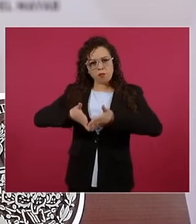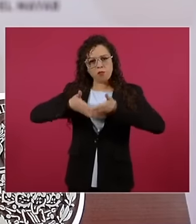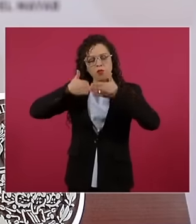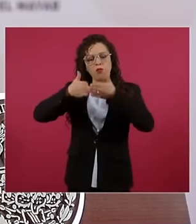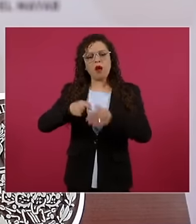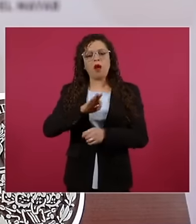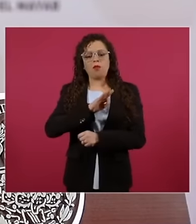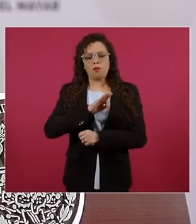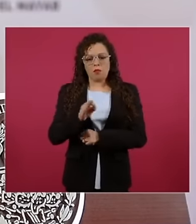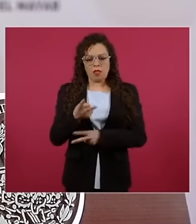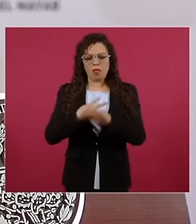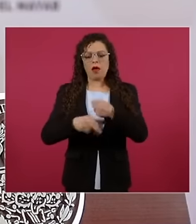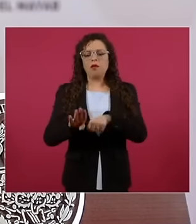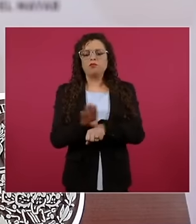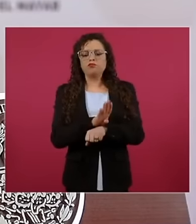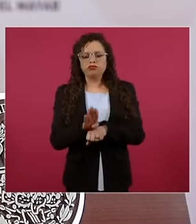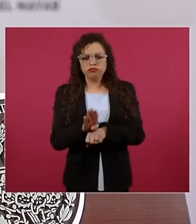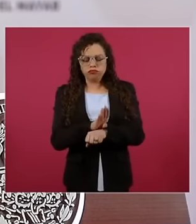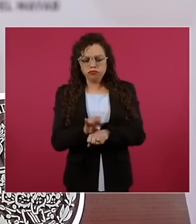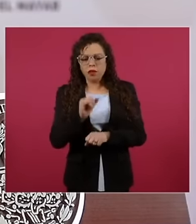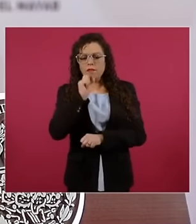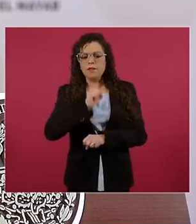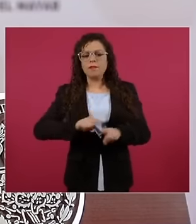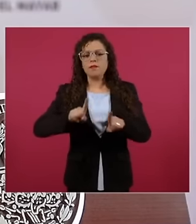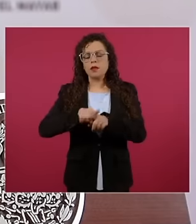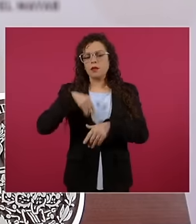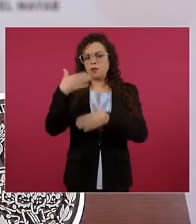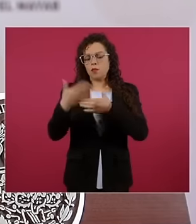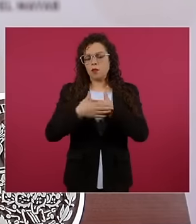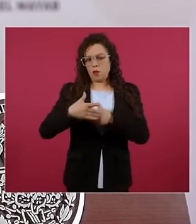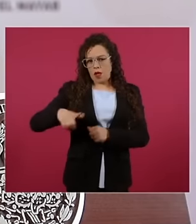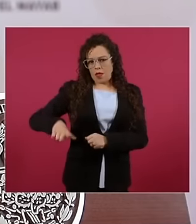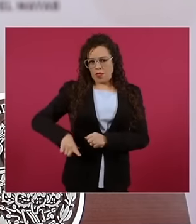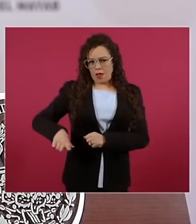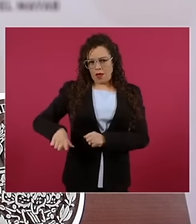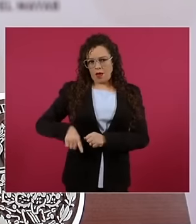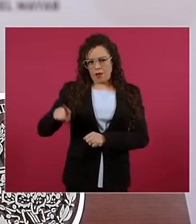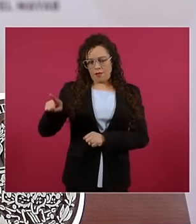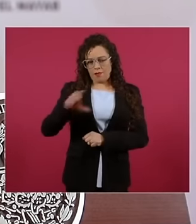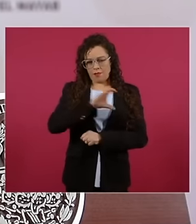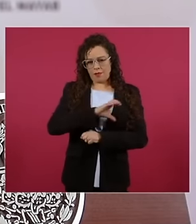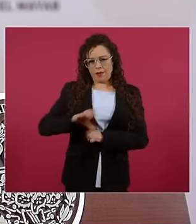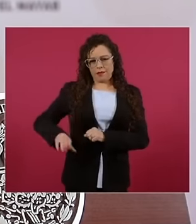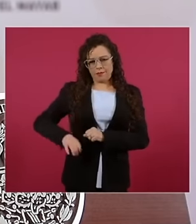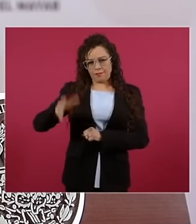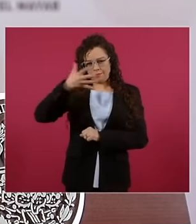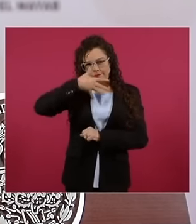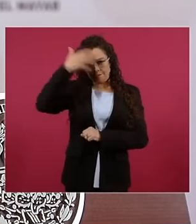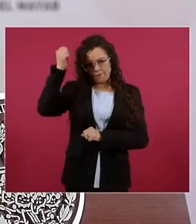uh actions that the next government of the elected candidate will carry out that will incorporate